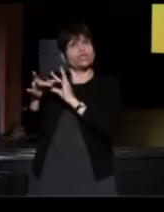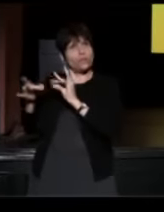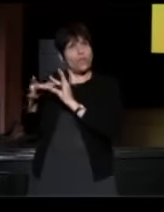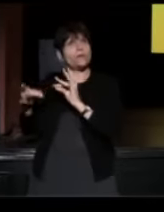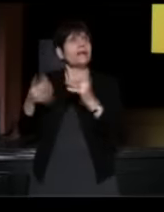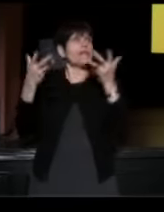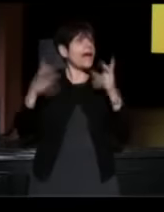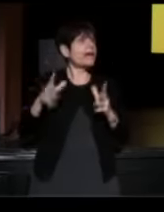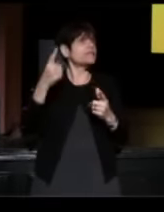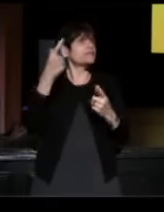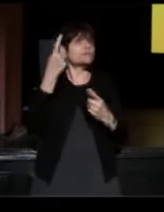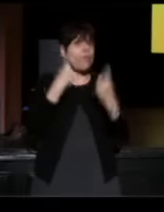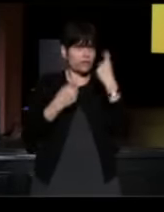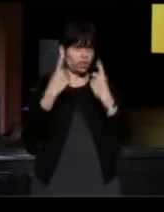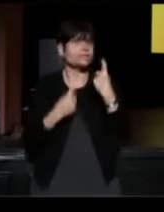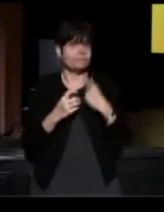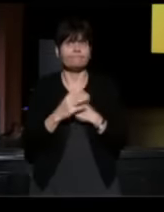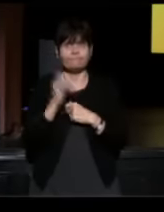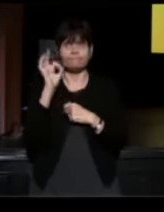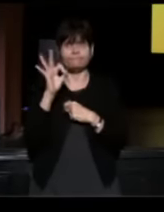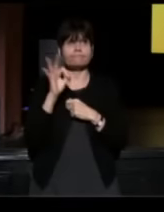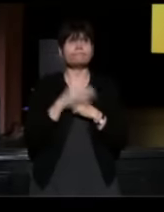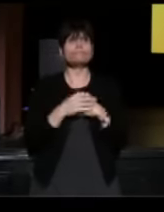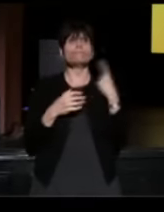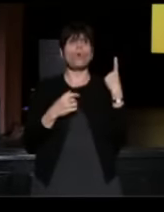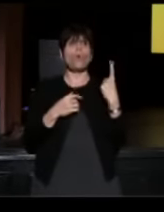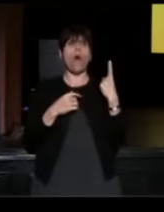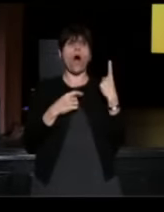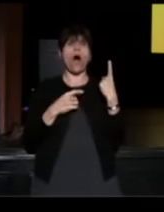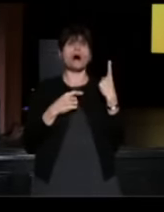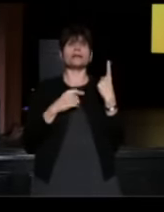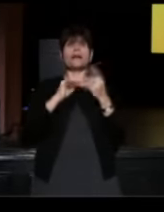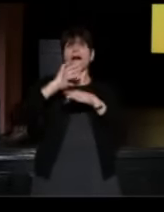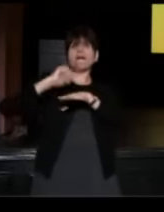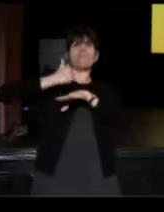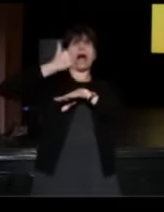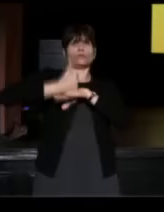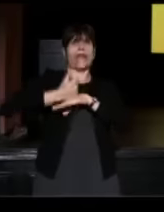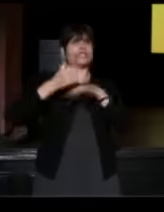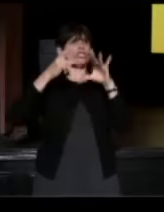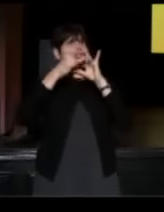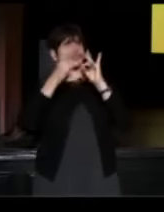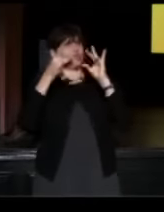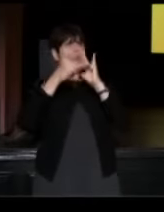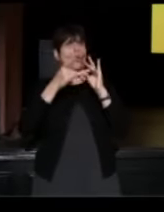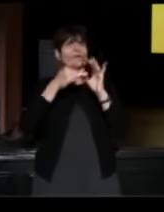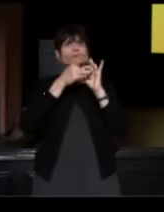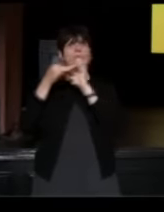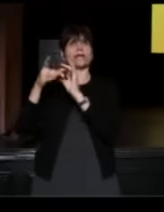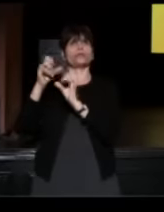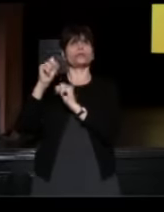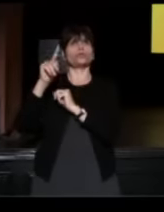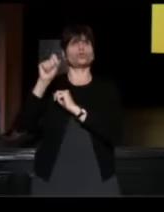so I'm going to start just by playing one of the foundation stories of StoryCorps and then we'll get into kind of the present and some other stuff